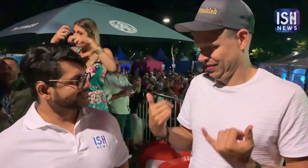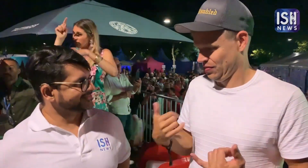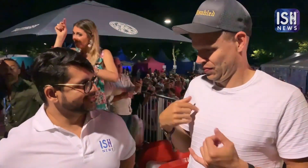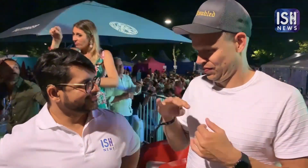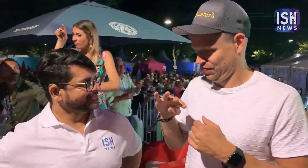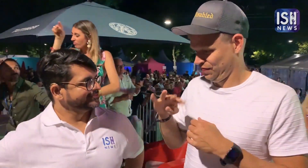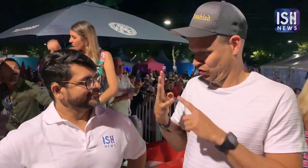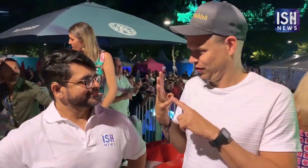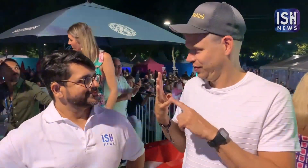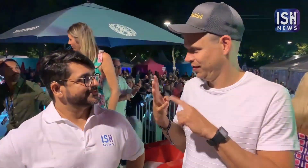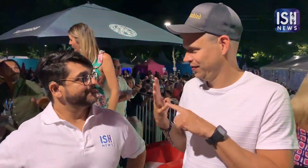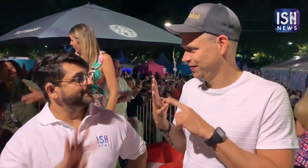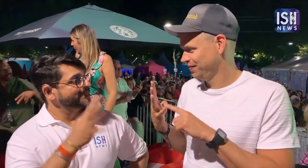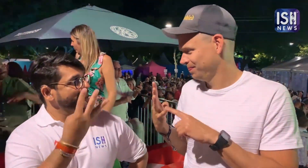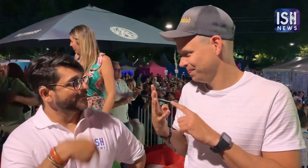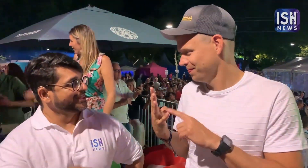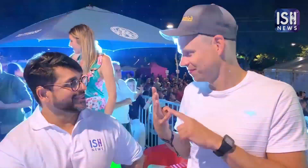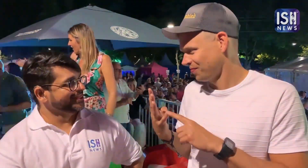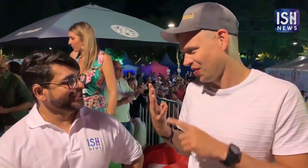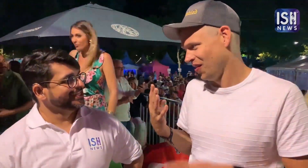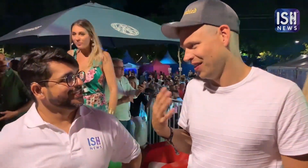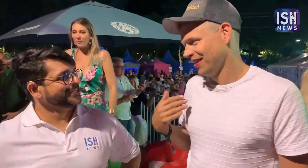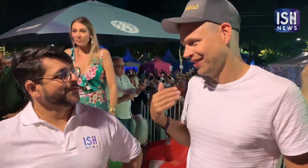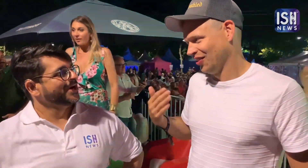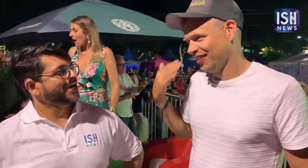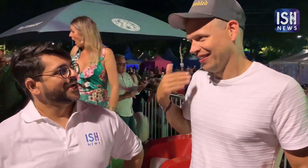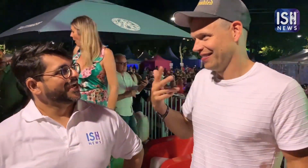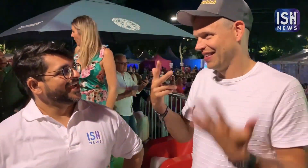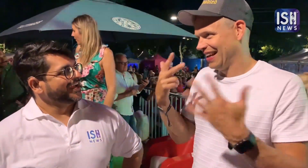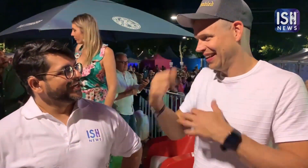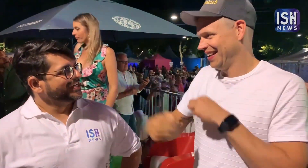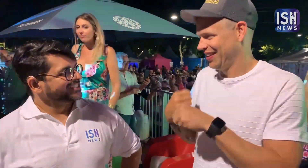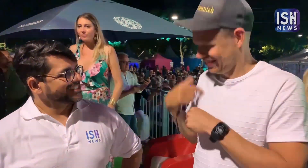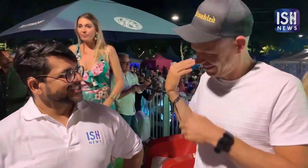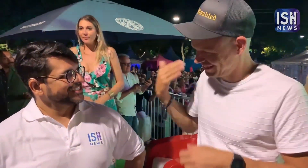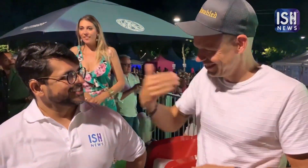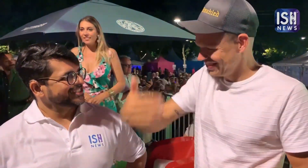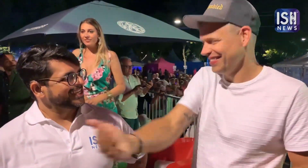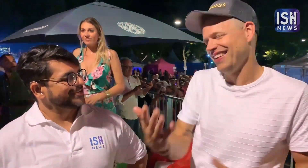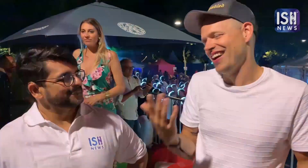Now this is my fourth time. I have been coming for the last 8 years.